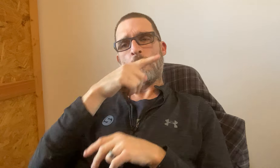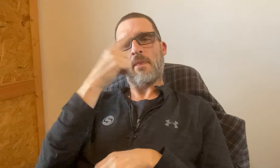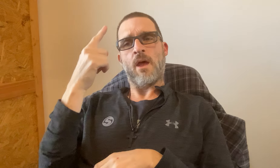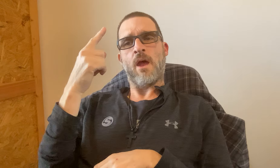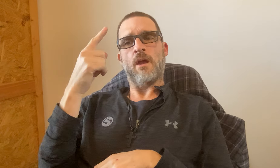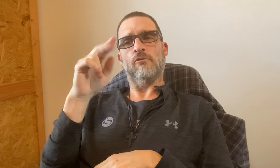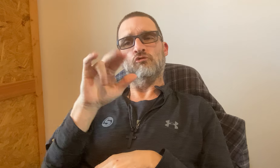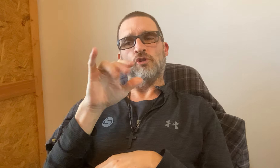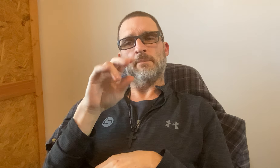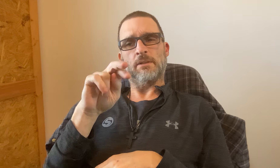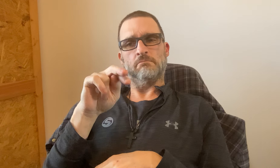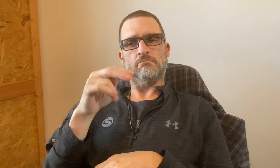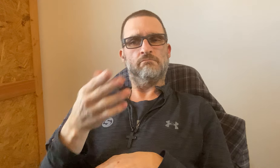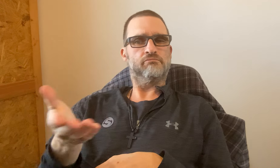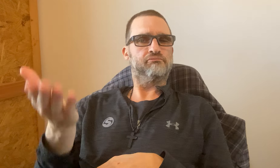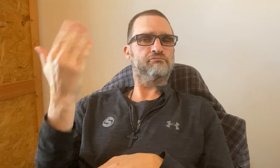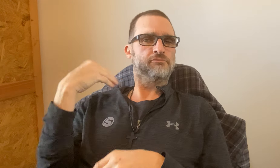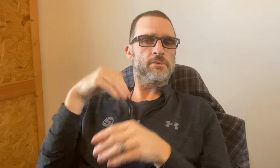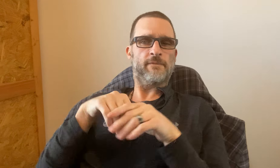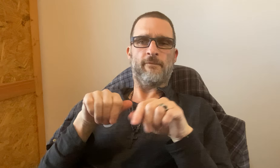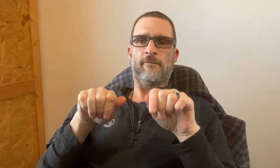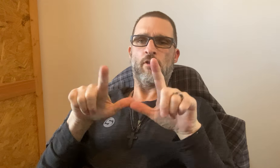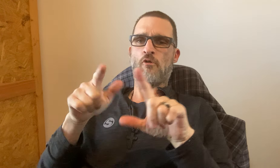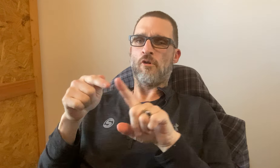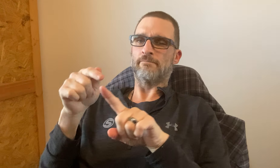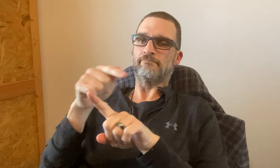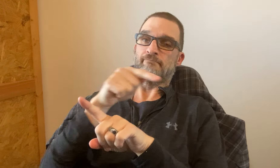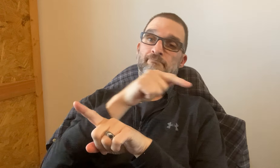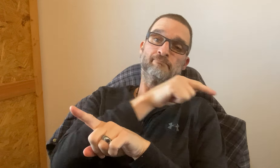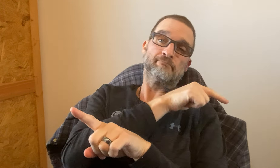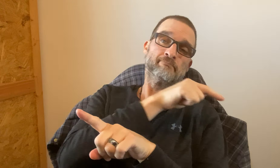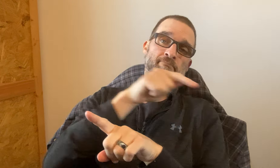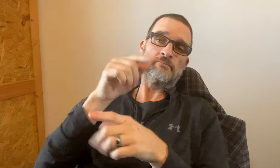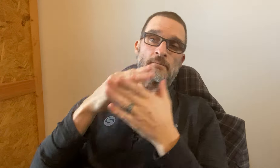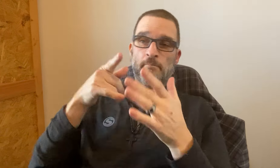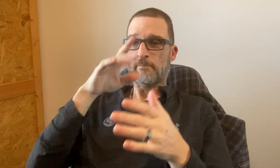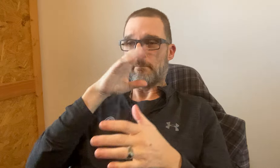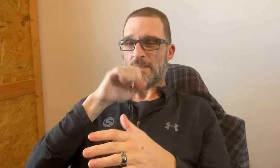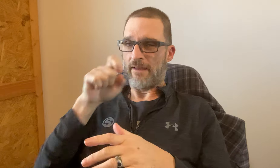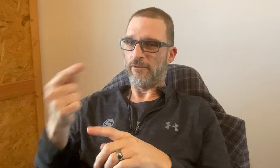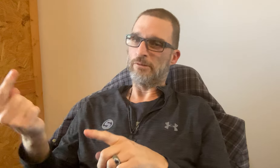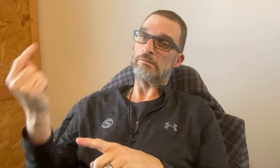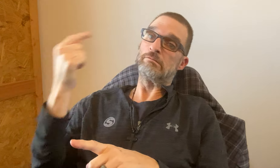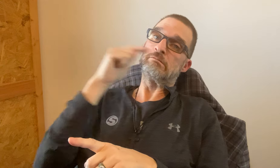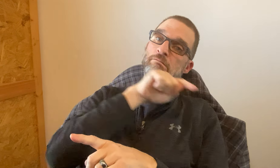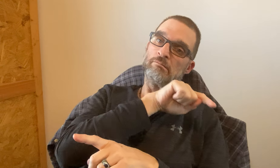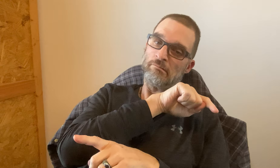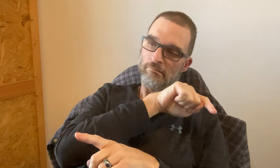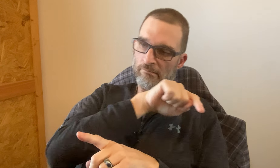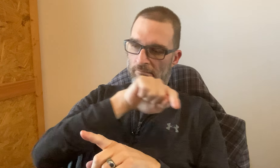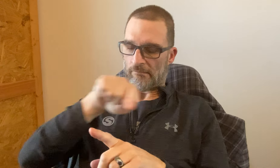I explained about the black ribbon a while back in previous vlog - if you go back, it's in one of those. Some of you may have missed it. You'd have to go back then